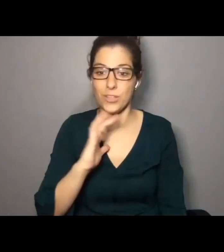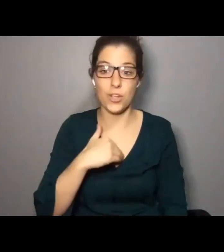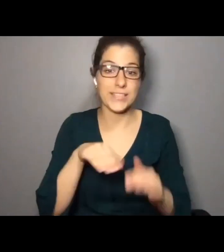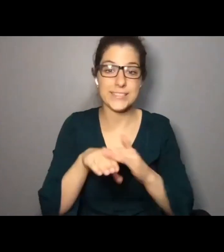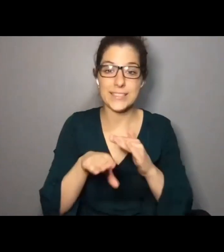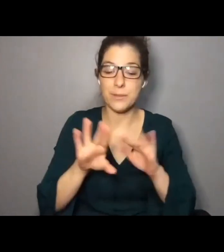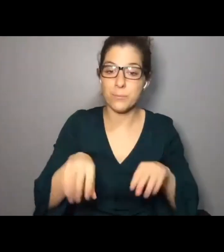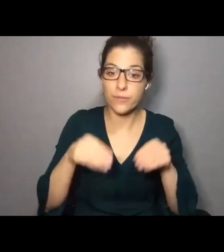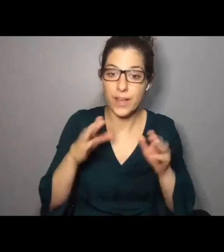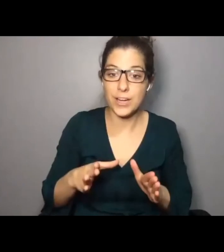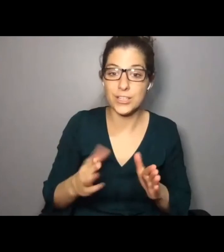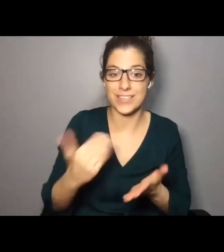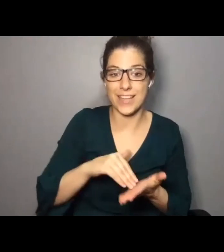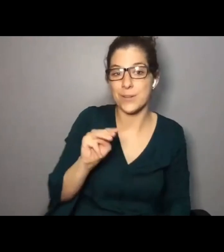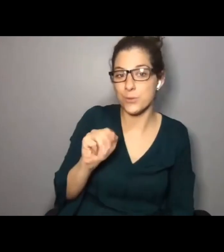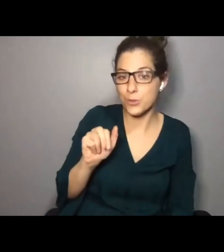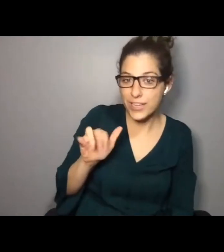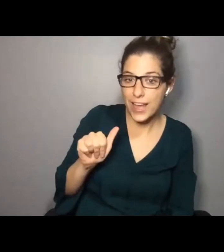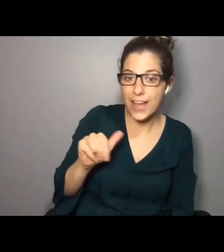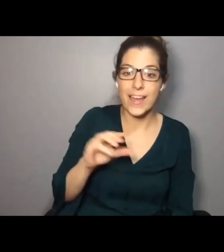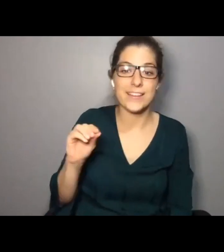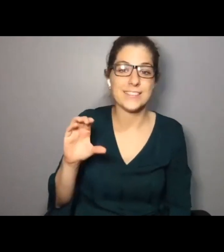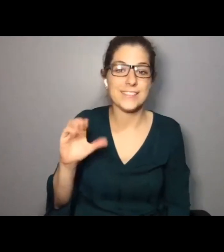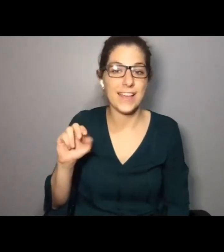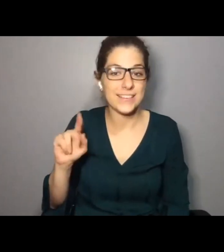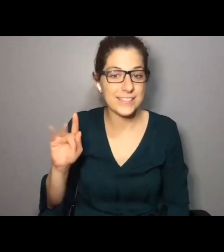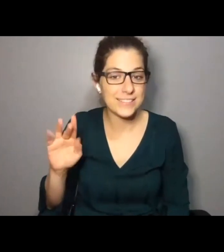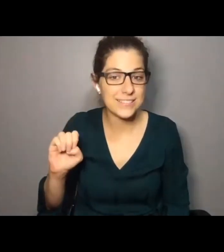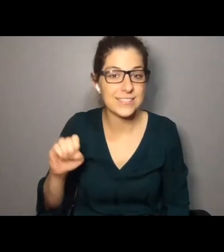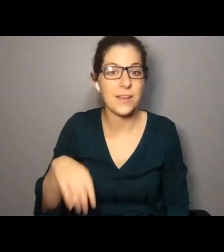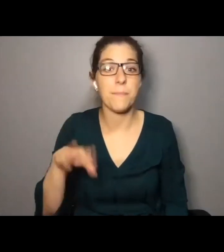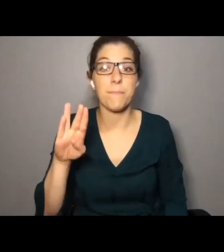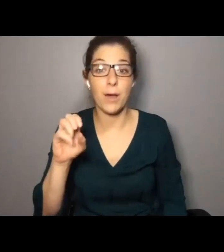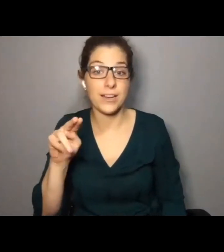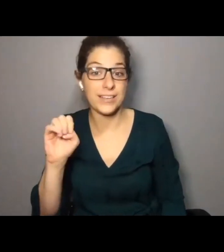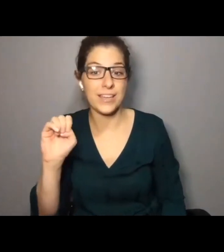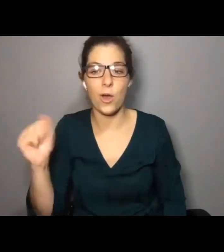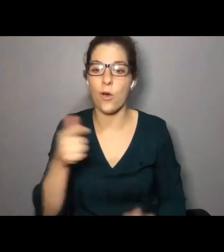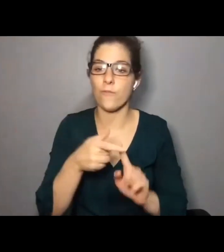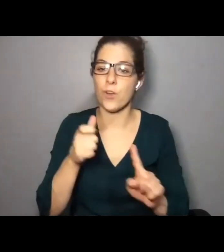accessibility providers, again, Maria and Candace and Bonnie, all from SignNexus.